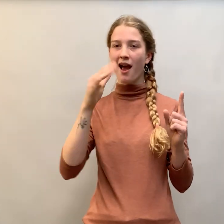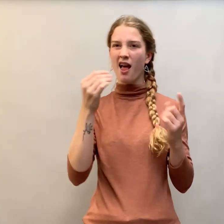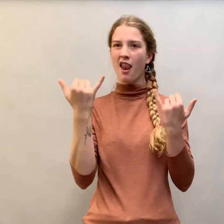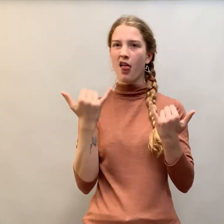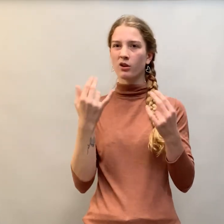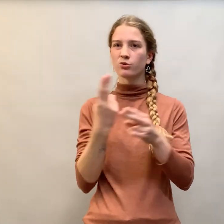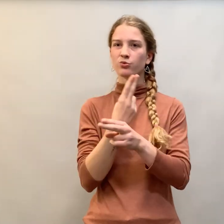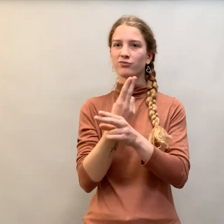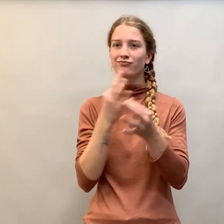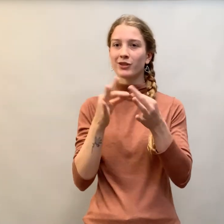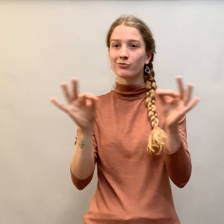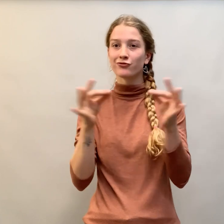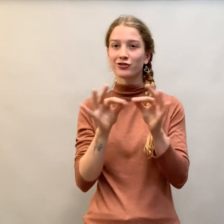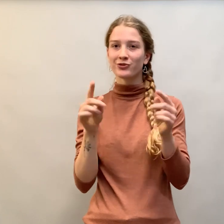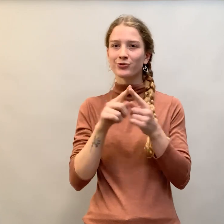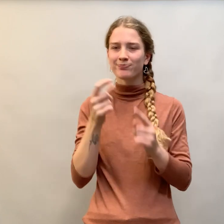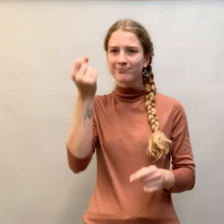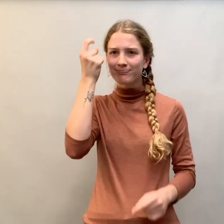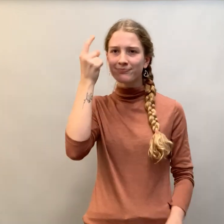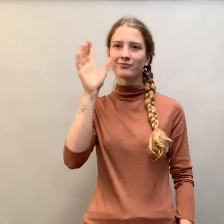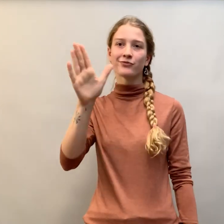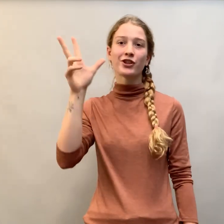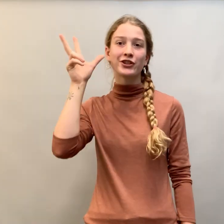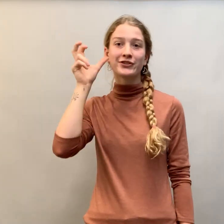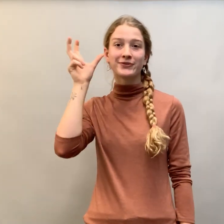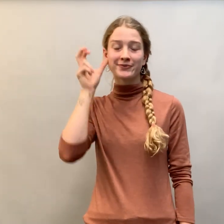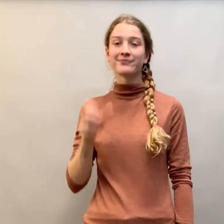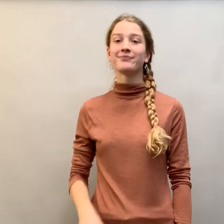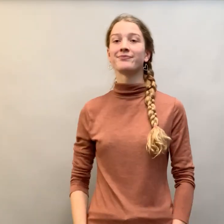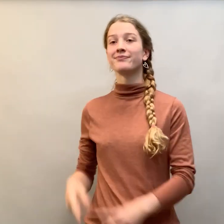and who is using closed captioning to support his auditory processing.